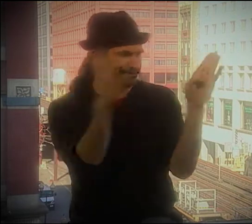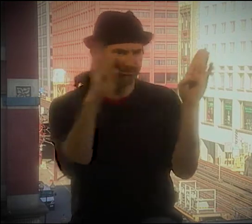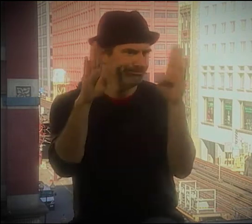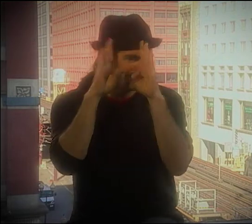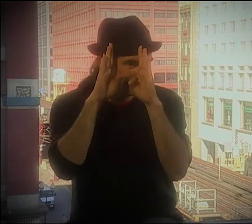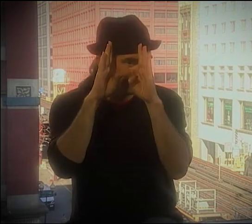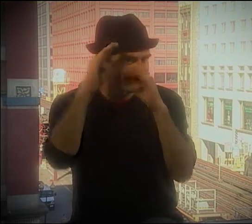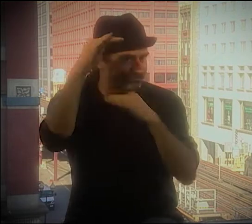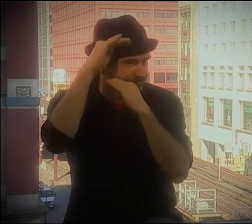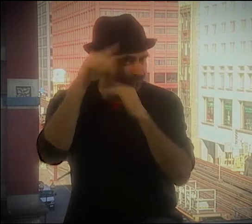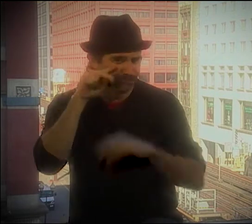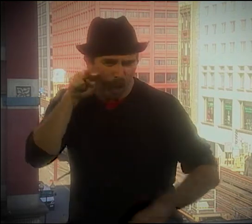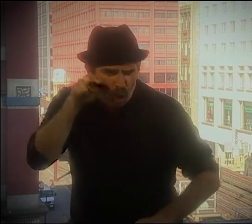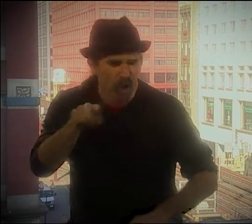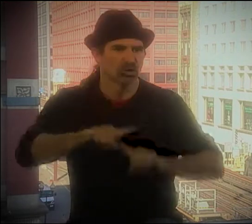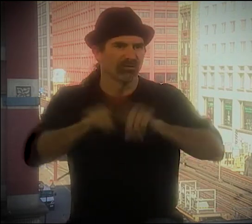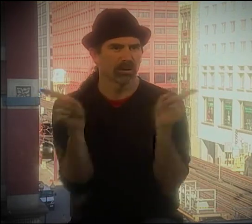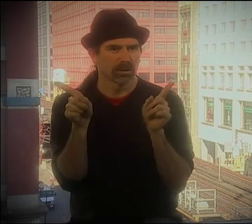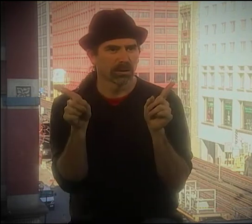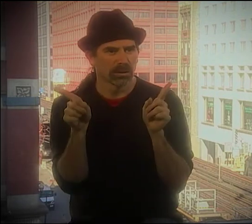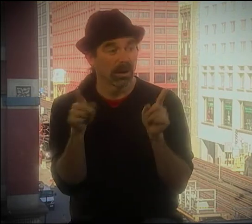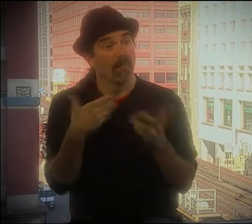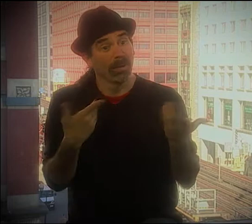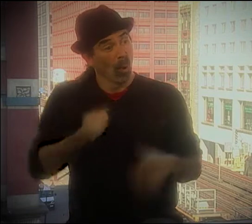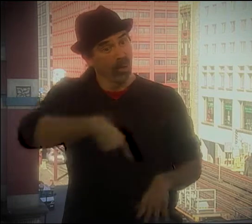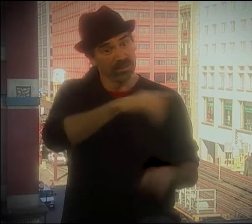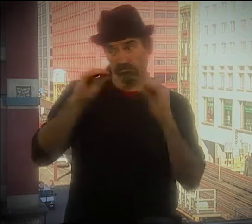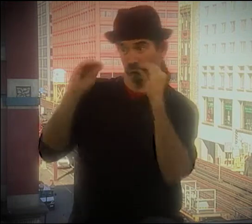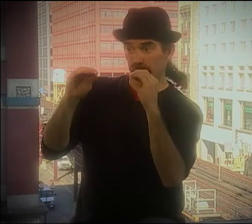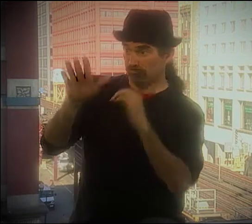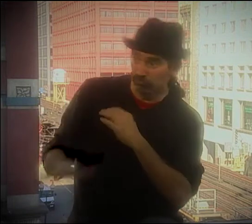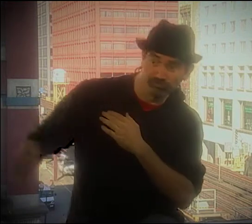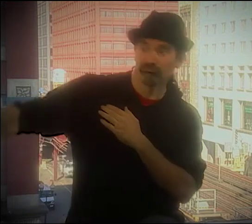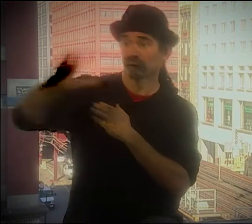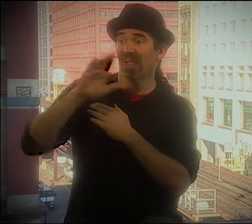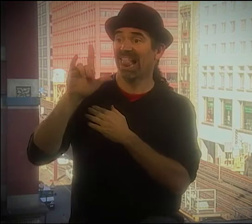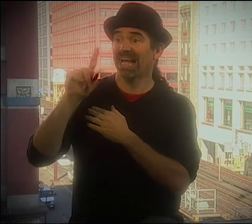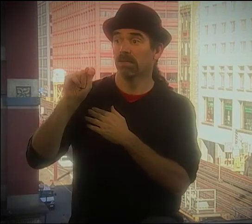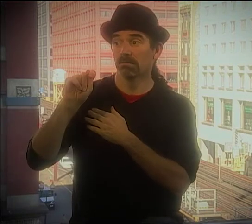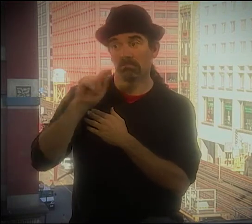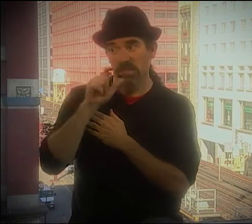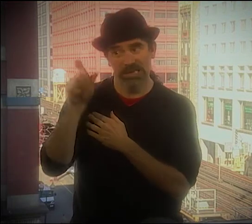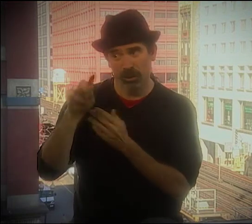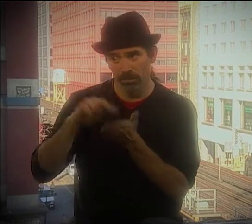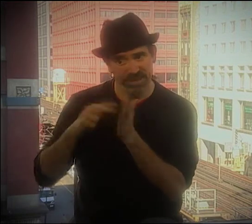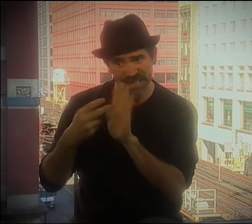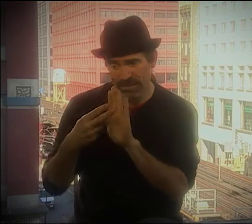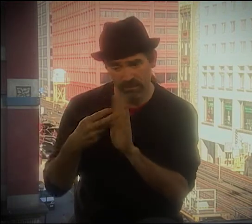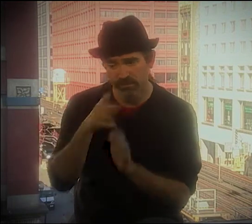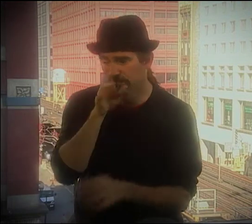WE HAVE TO REDEFINE LITERATURE. WE HAVE TO LOOK AT IT INSTEAD OF BEING ON THE EARS